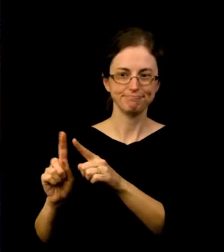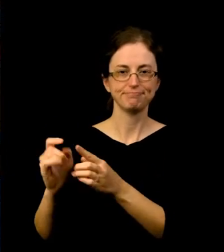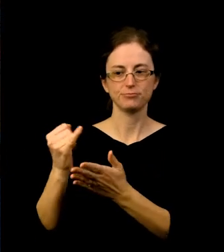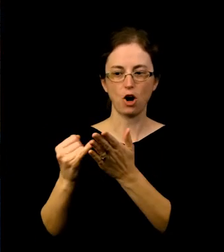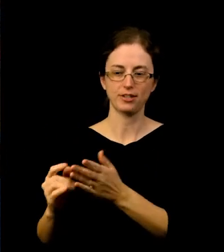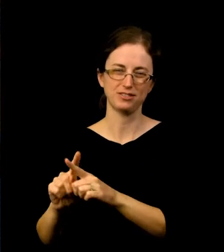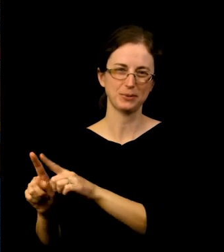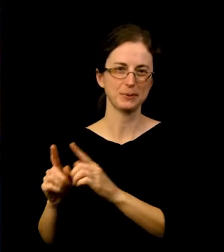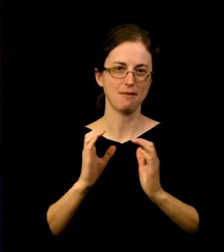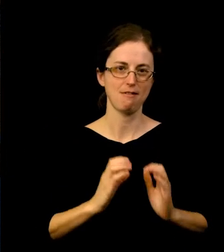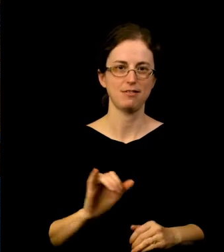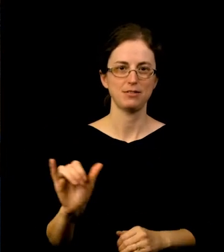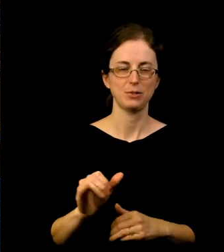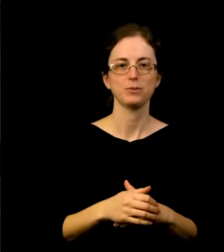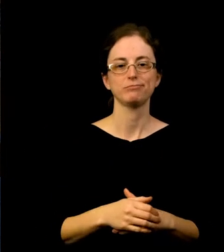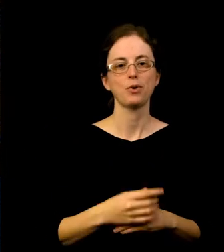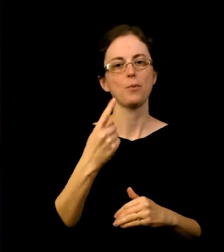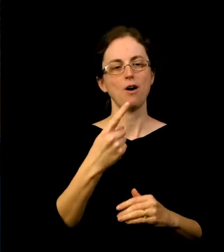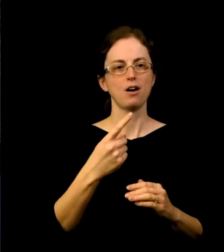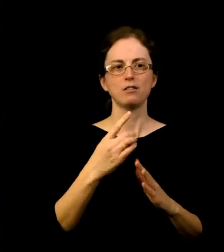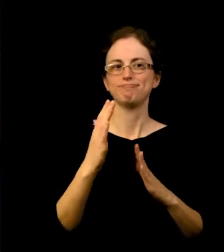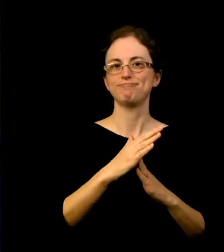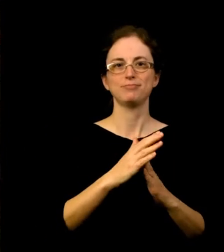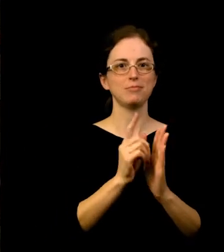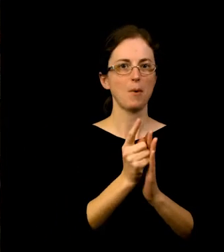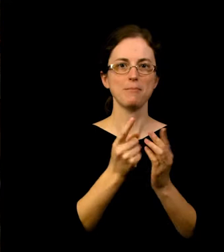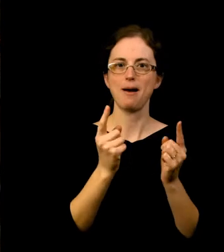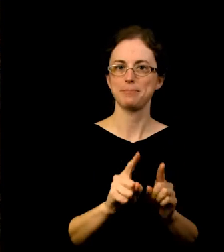A particular standout moment for me this year has been overseeing